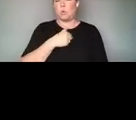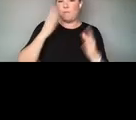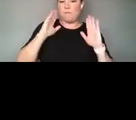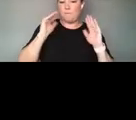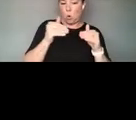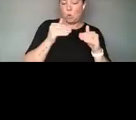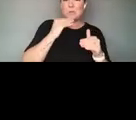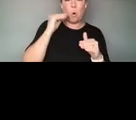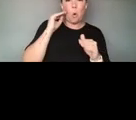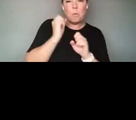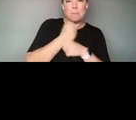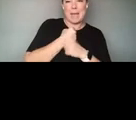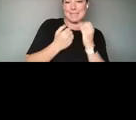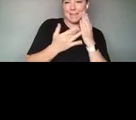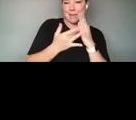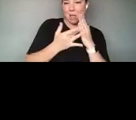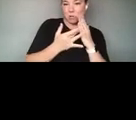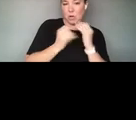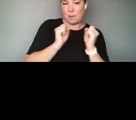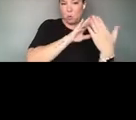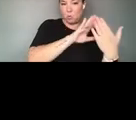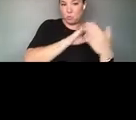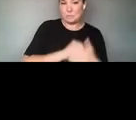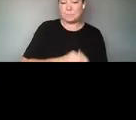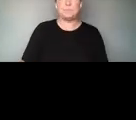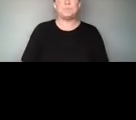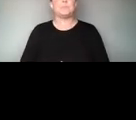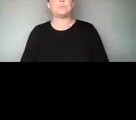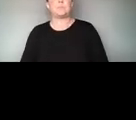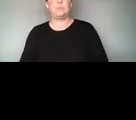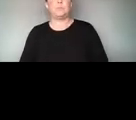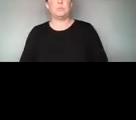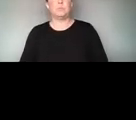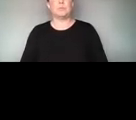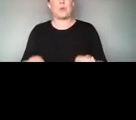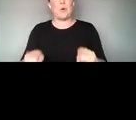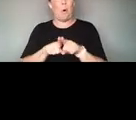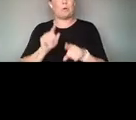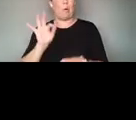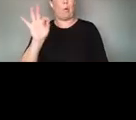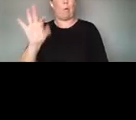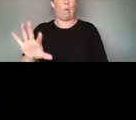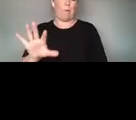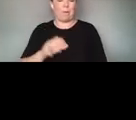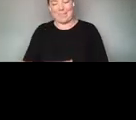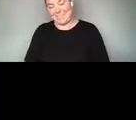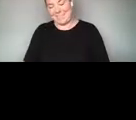TO TECHNOLOGIES. AND FINALLY JUST NOT A SHAMELESS PLUG BUT ACTUALLY KIND OF A MENTION OF EXACTLY HOW